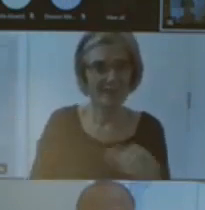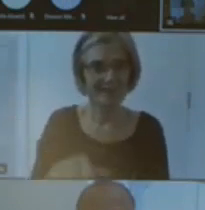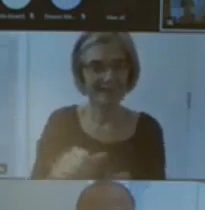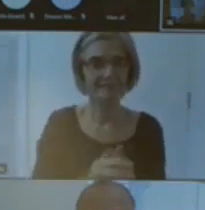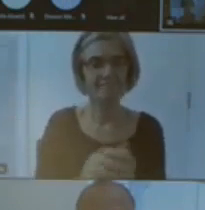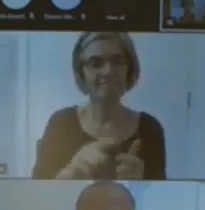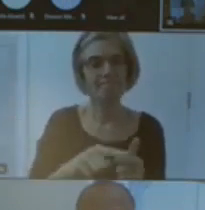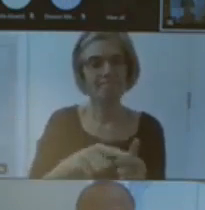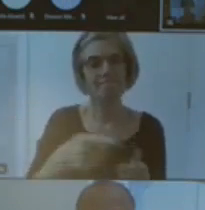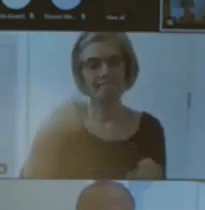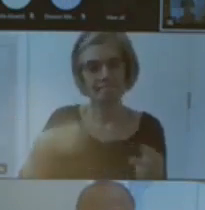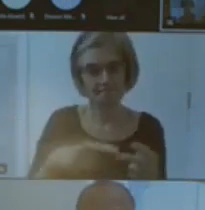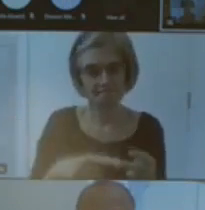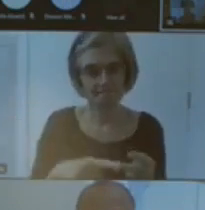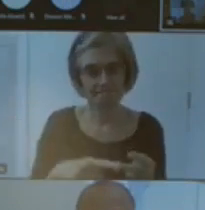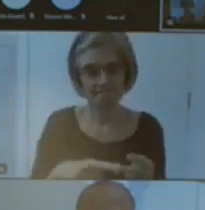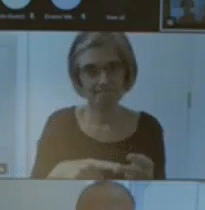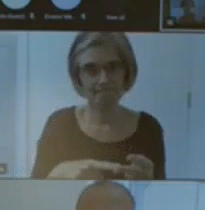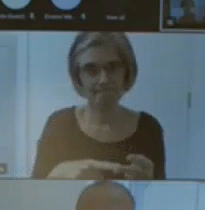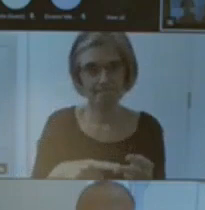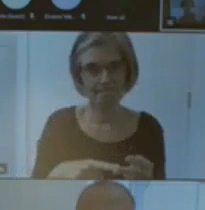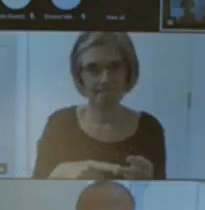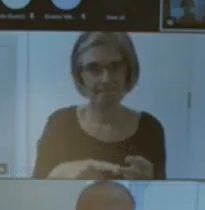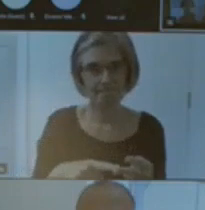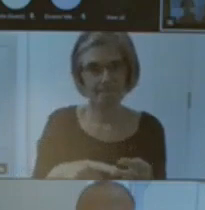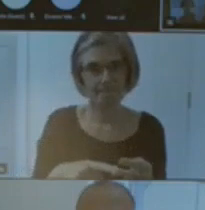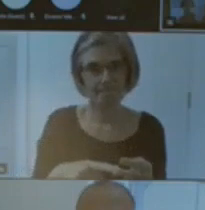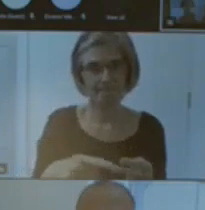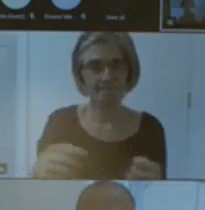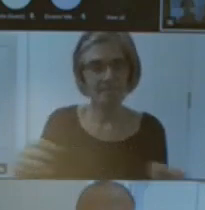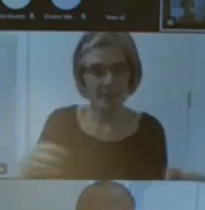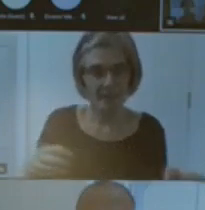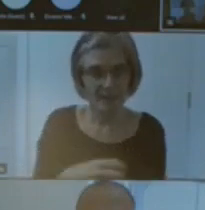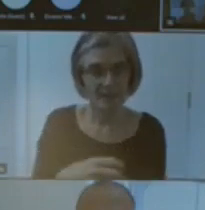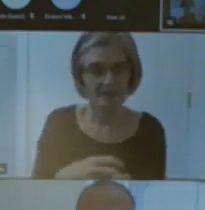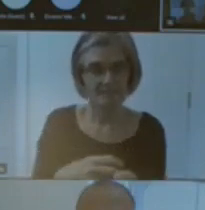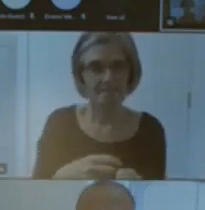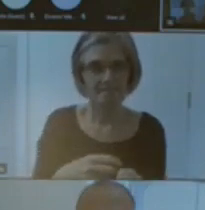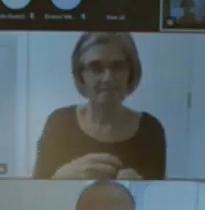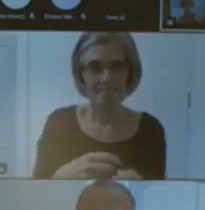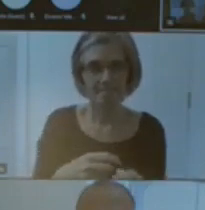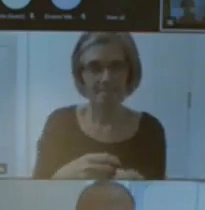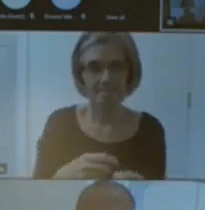ke stakeholders from within the H center with minority ethnic communities has also previously